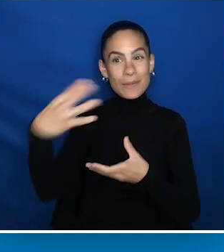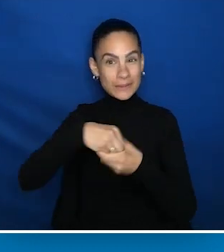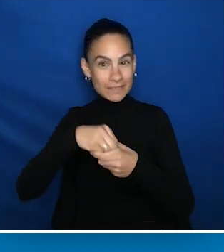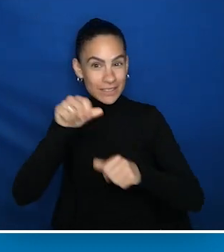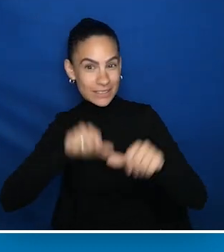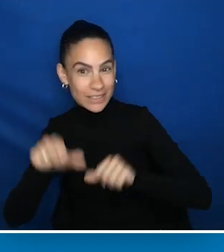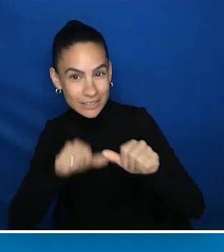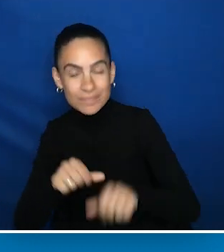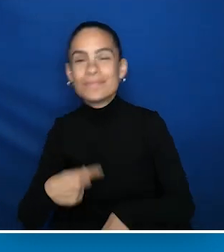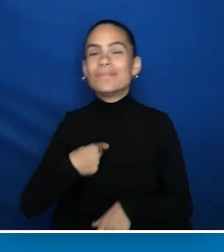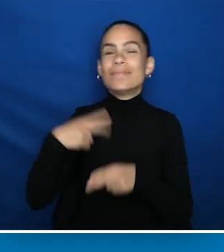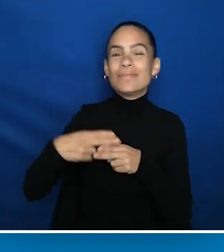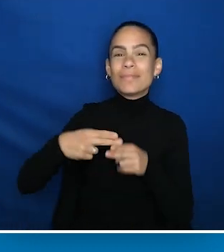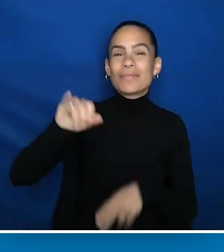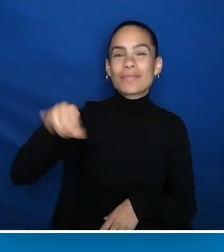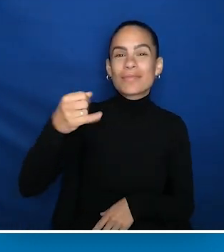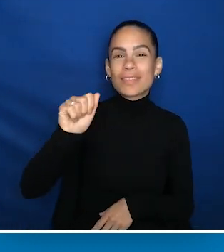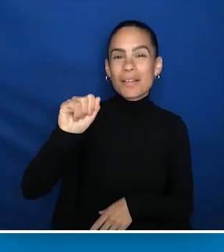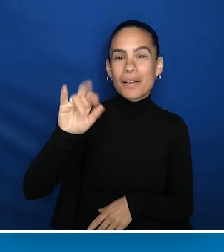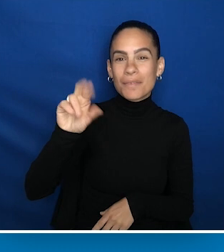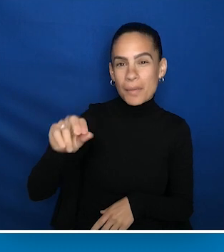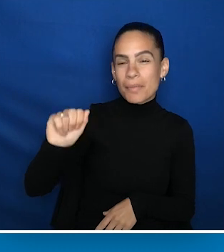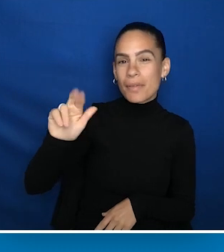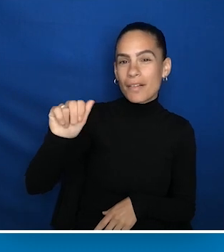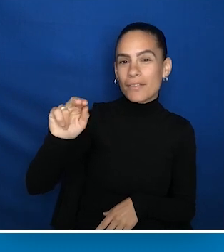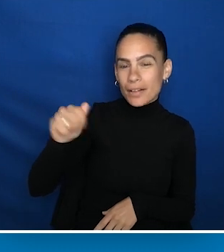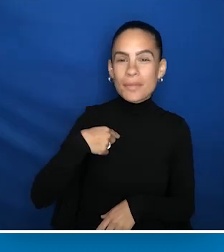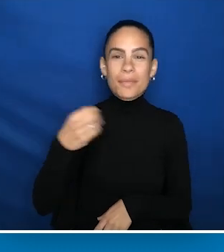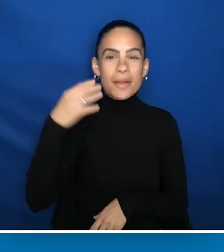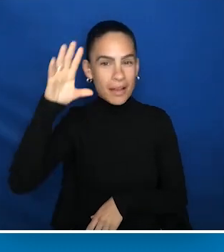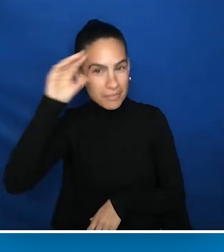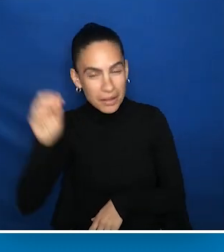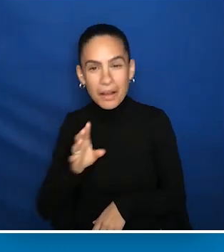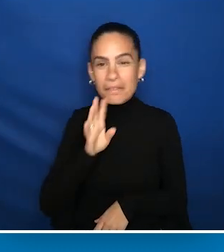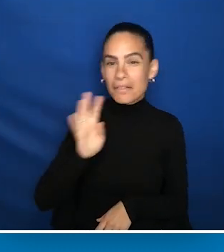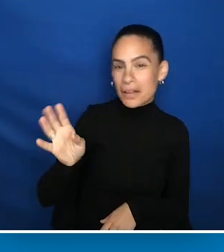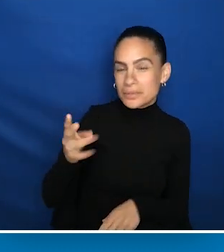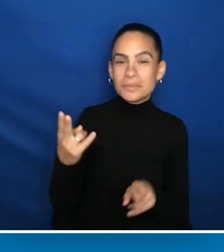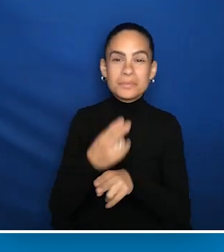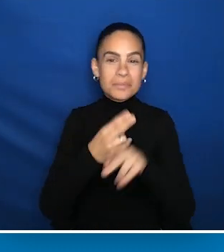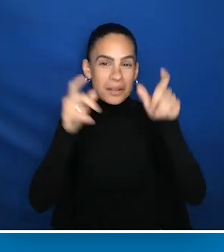My name is Jairo Arana, I am a white male in my forties. I'm wearing glasses, a black cap and a green shirt